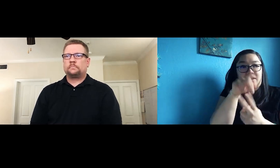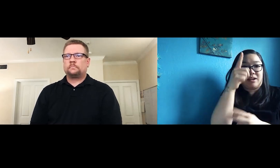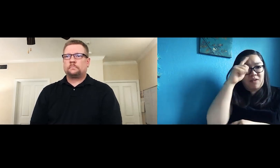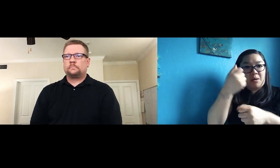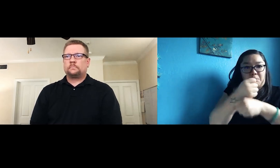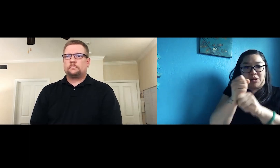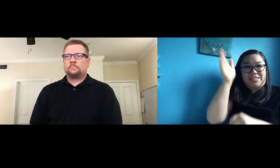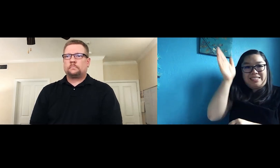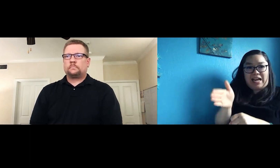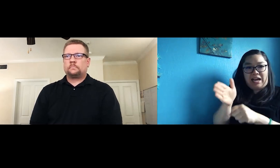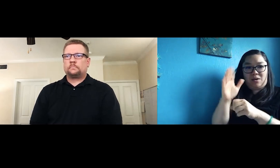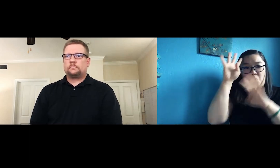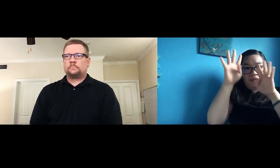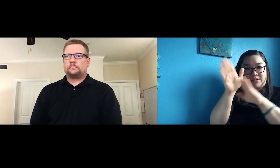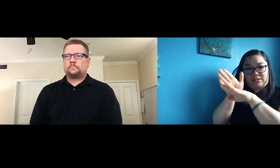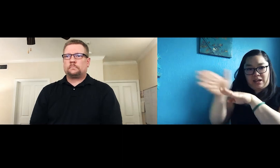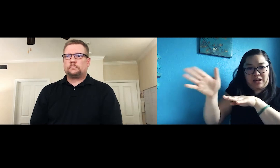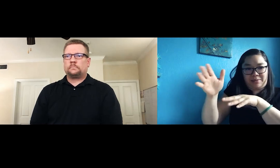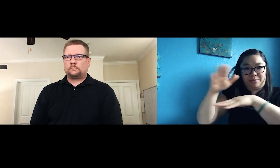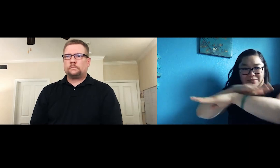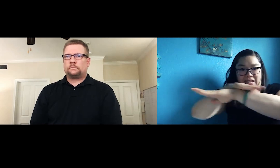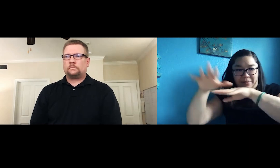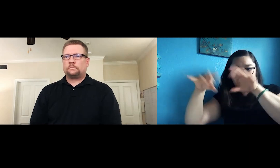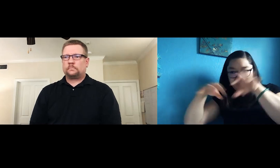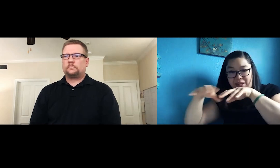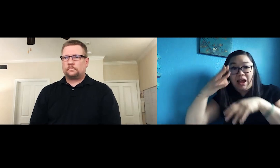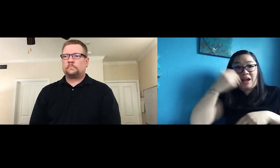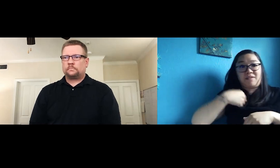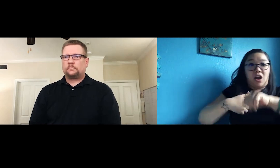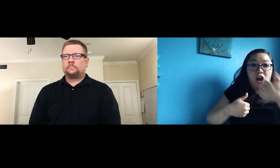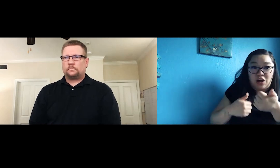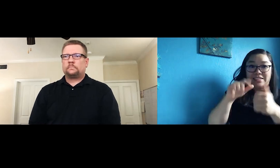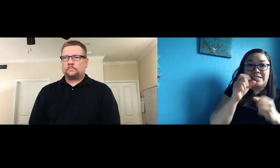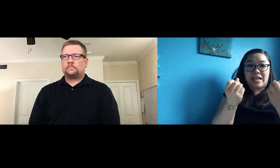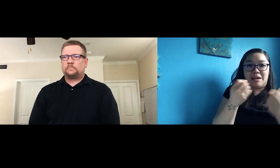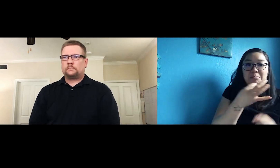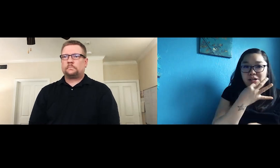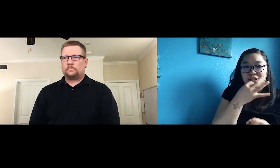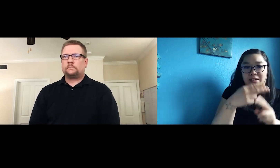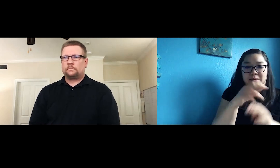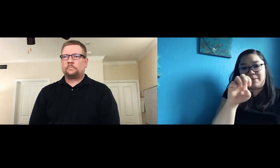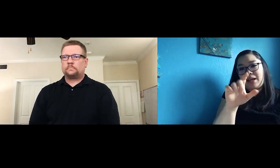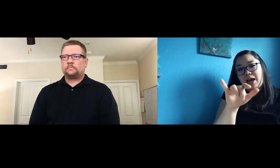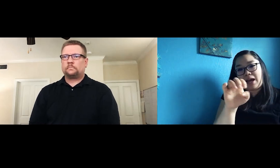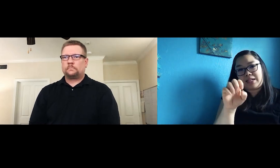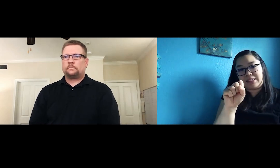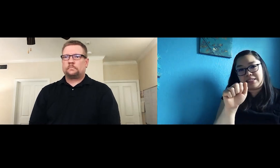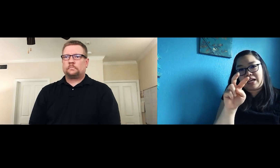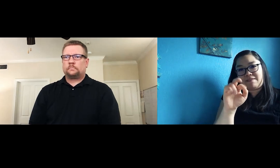On both the production side for creative stage direction and with the sign master Ellie Savidge